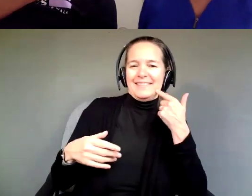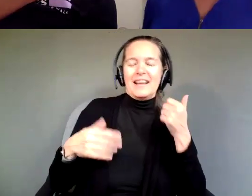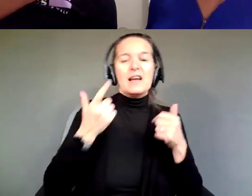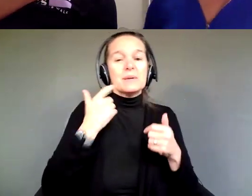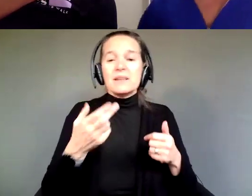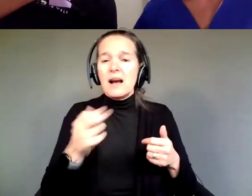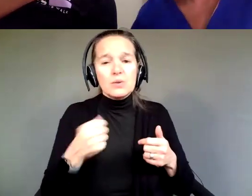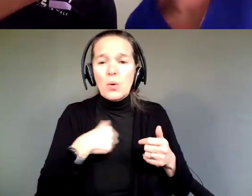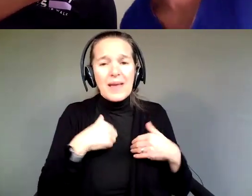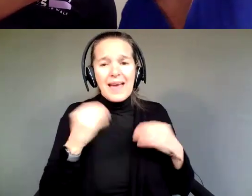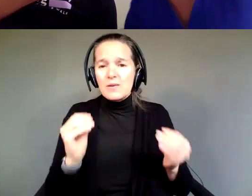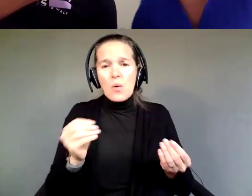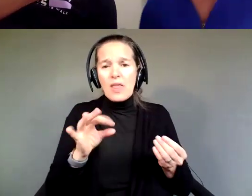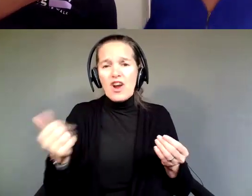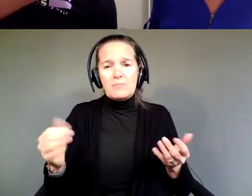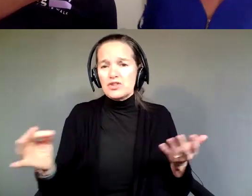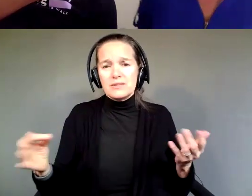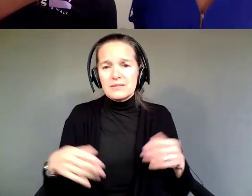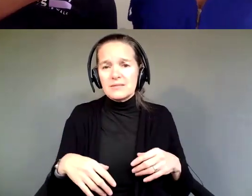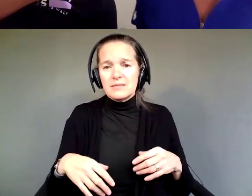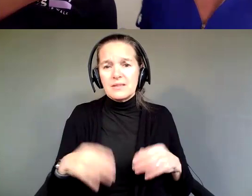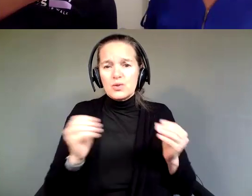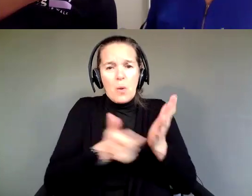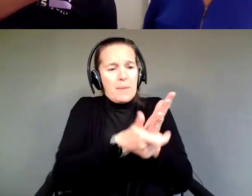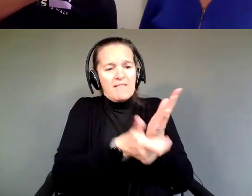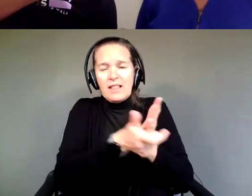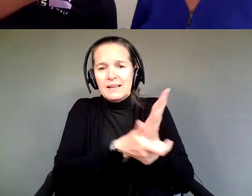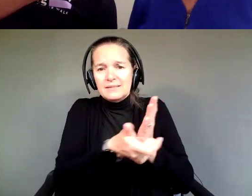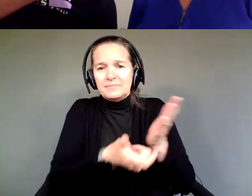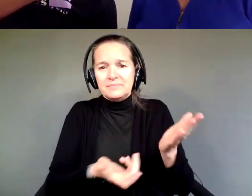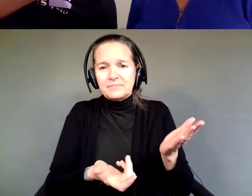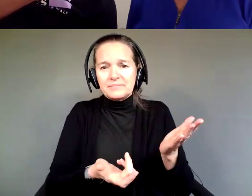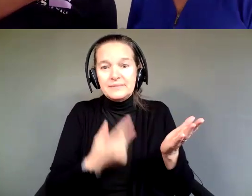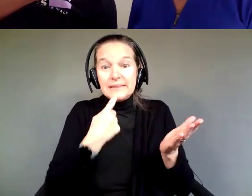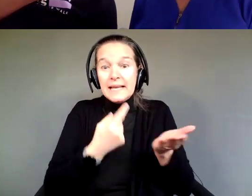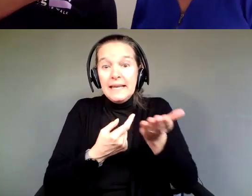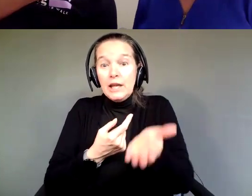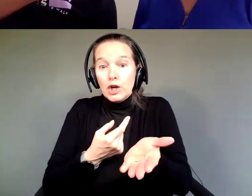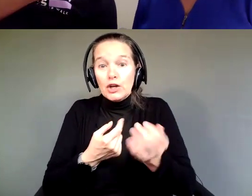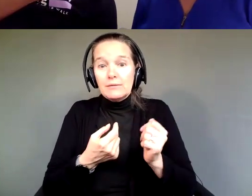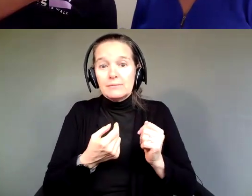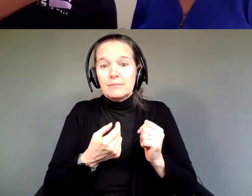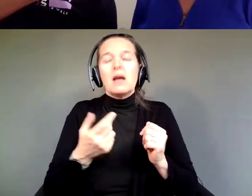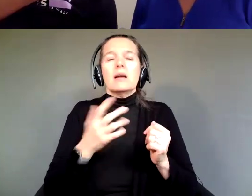We didn't talk about you don't get pamphlets and say, you know, here. In fact, there was a conversation that Michael